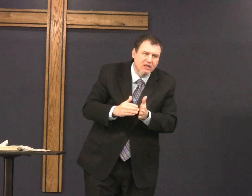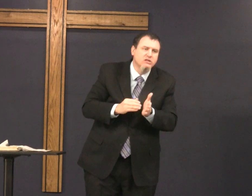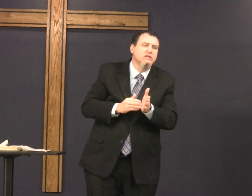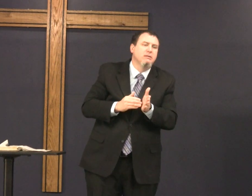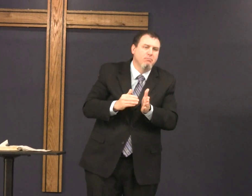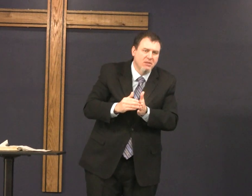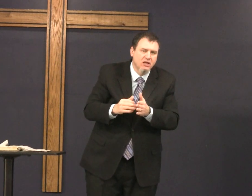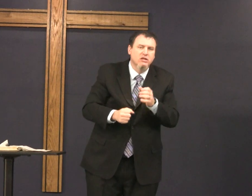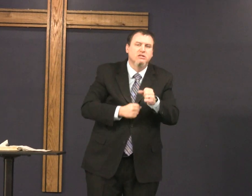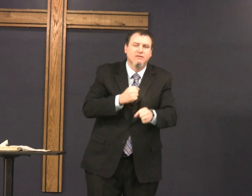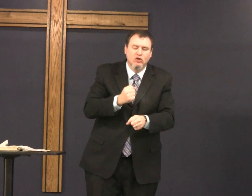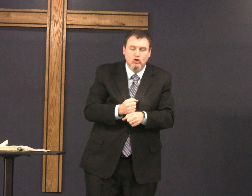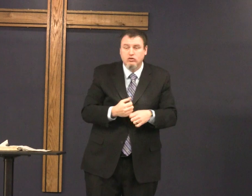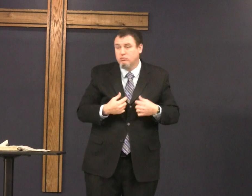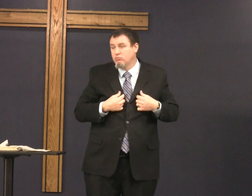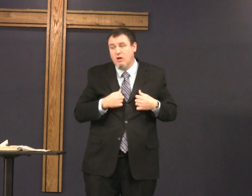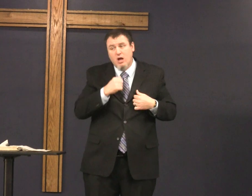I didn't foreign